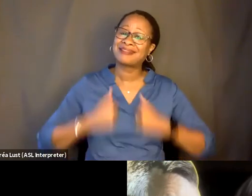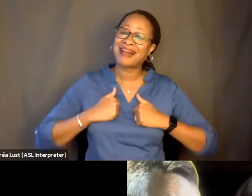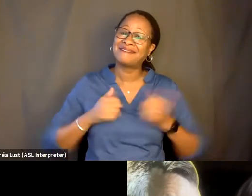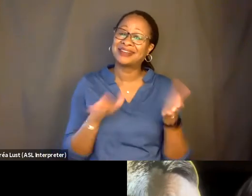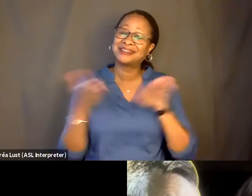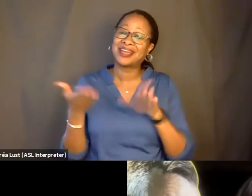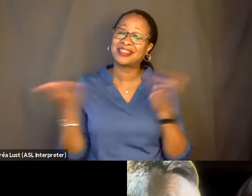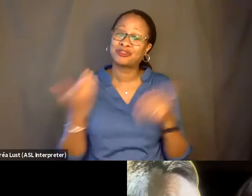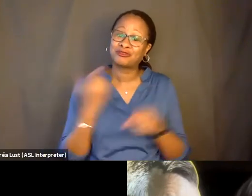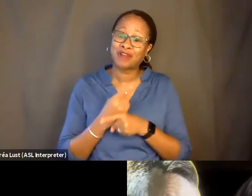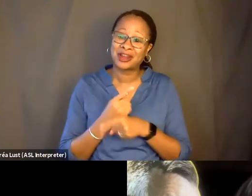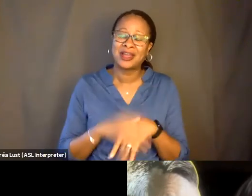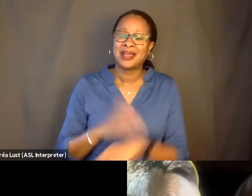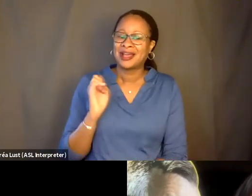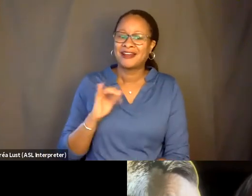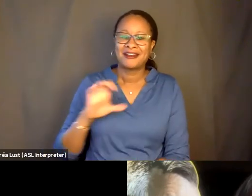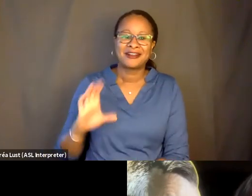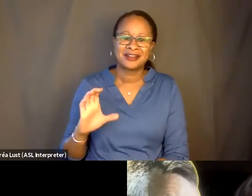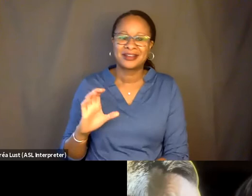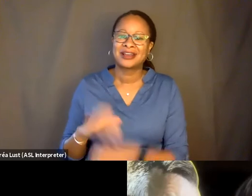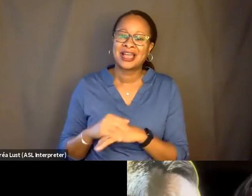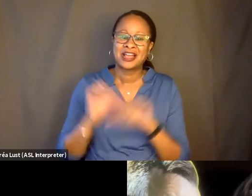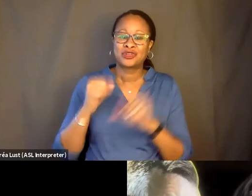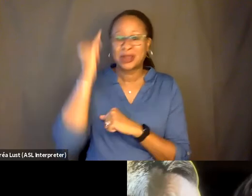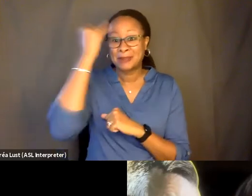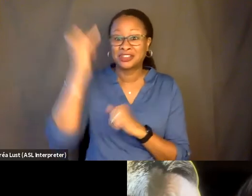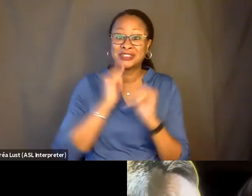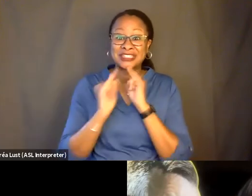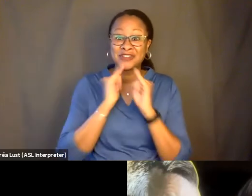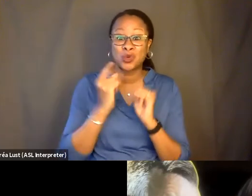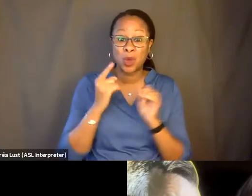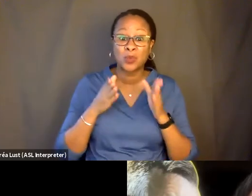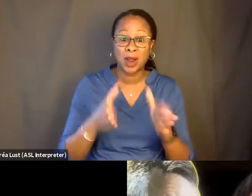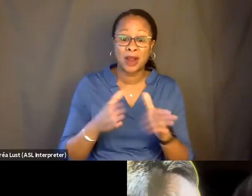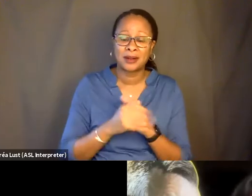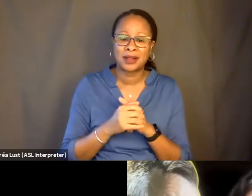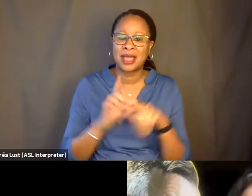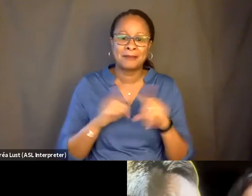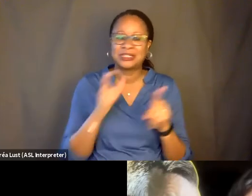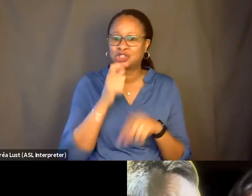Like, Eric, like, you've imagined this interview one way, but you didn't imagine me saying to you,